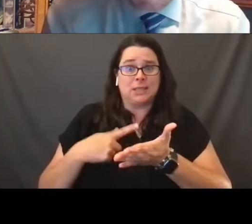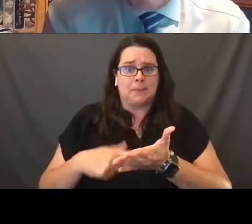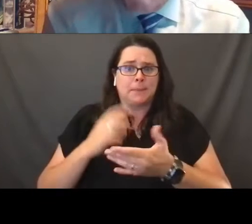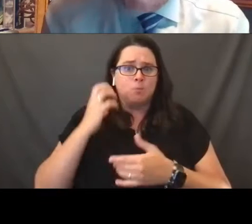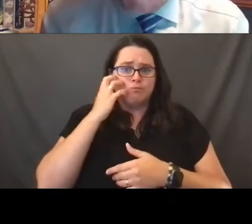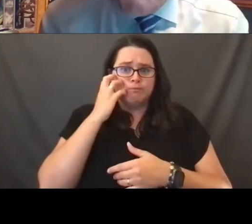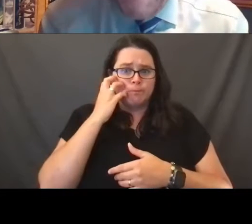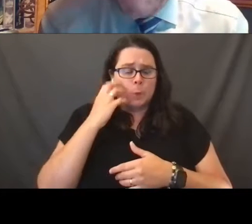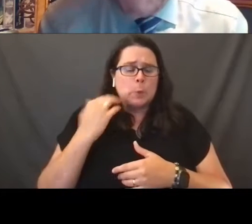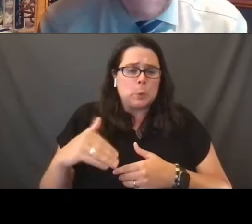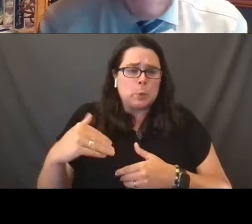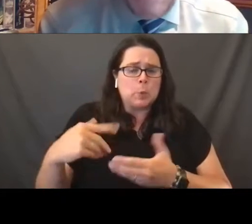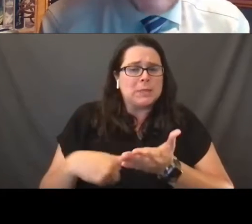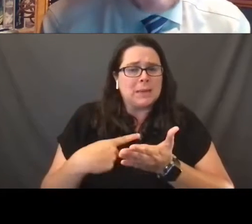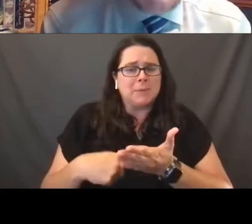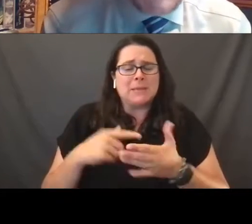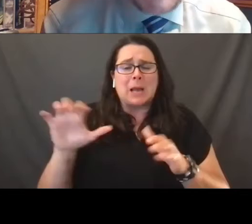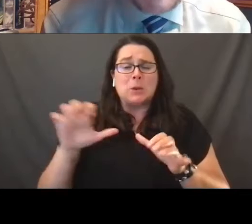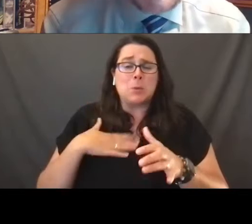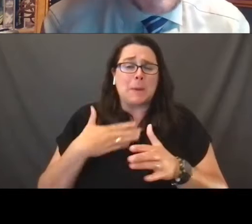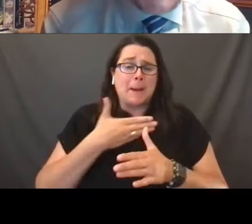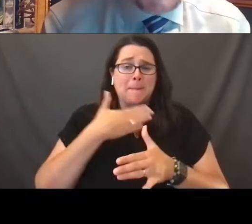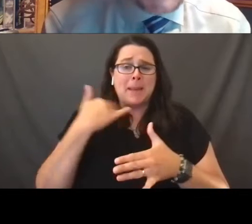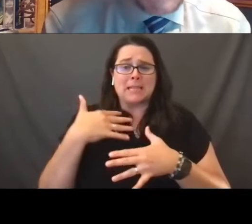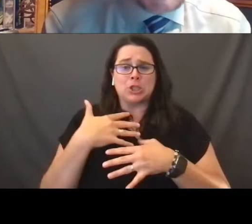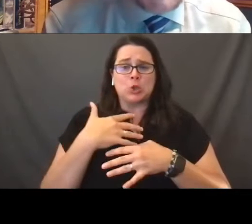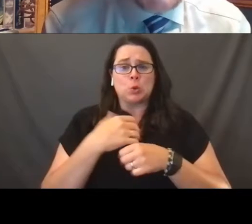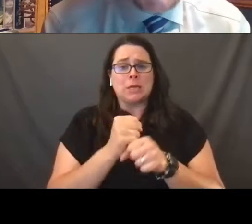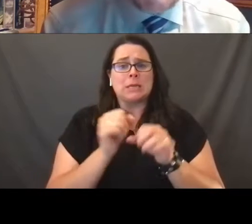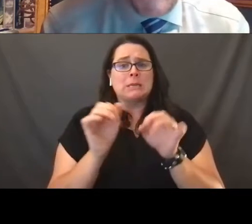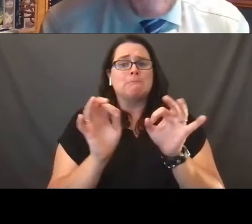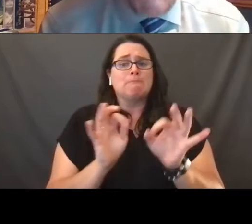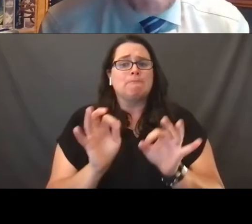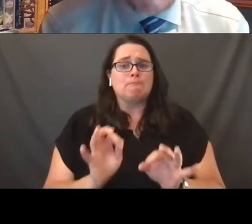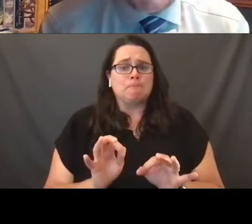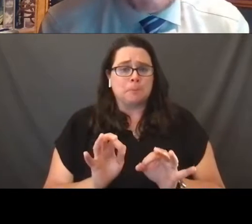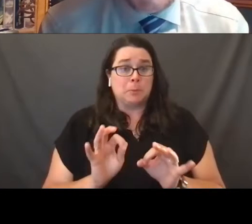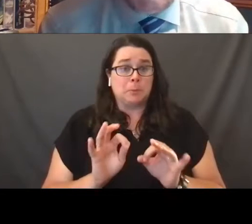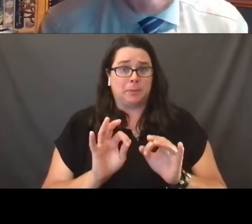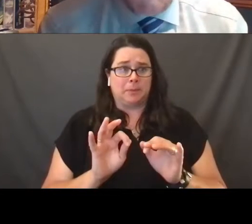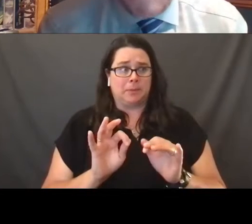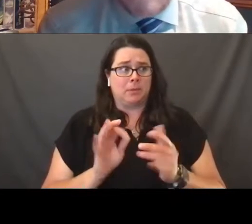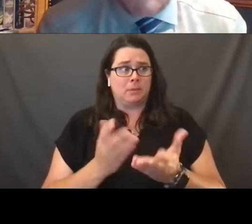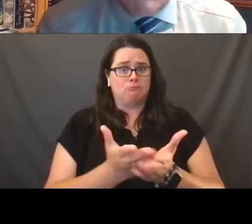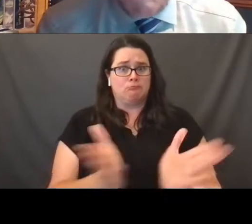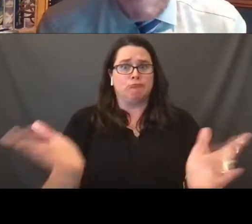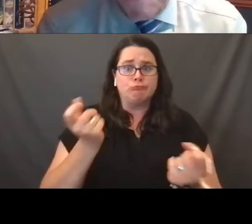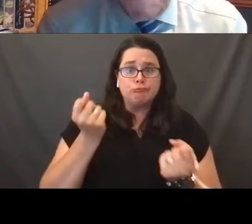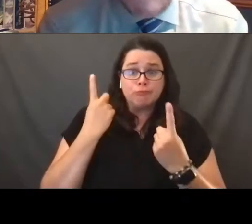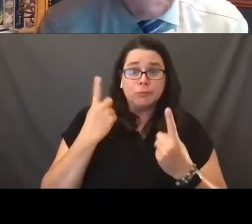I'm going to do my very best to make it not only accessible, but also something that will inspire you